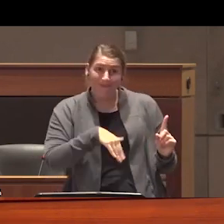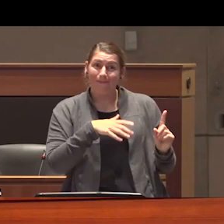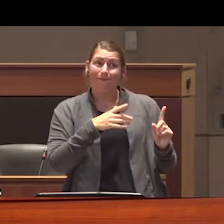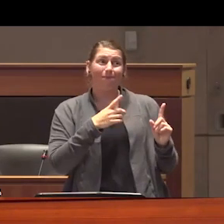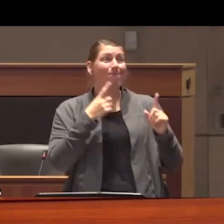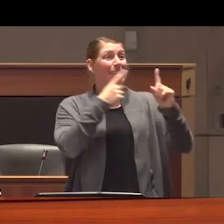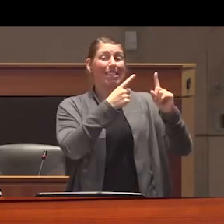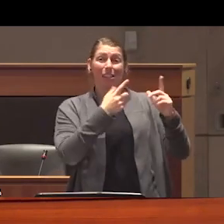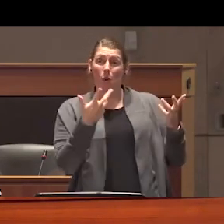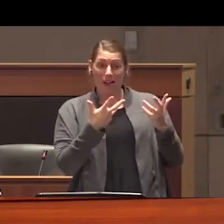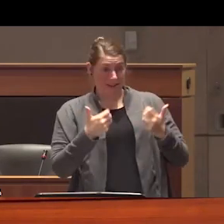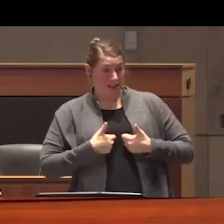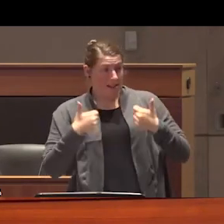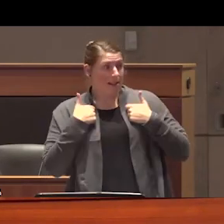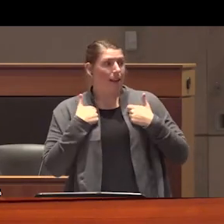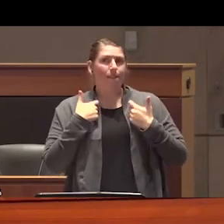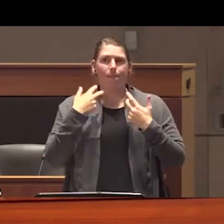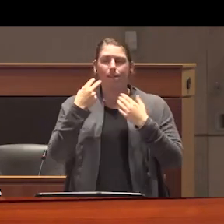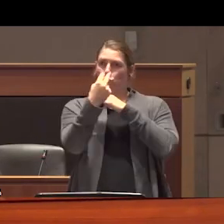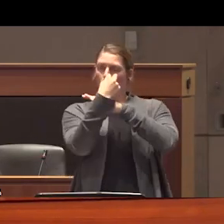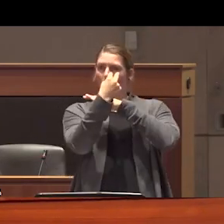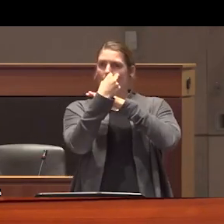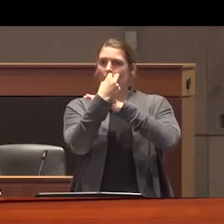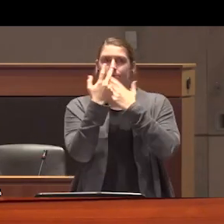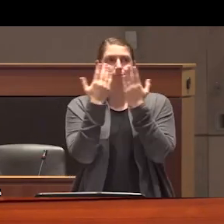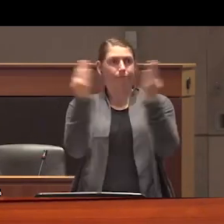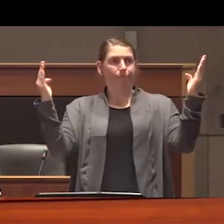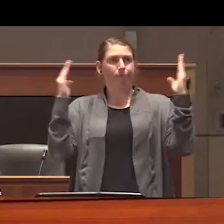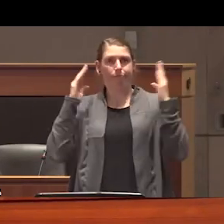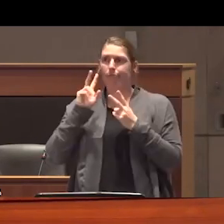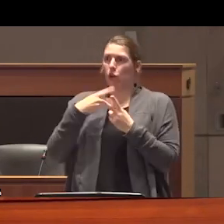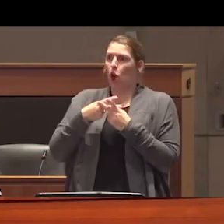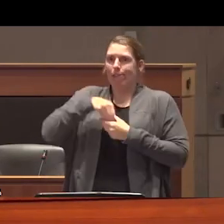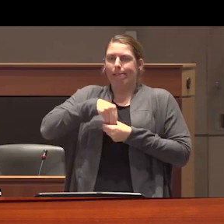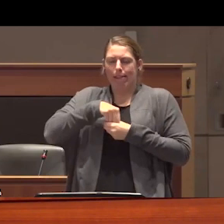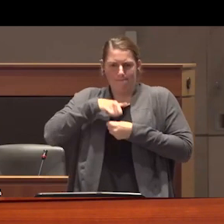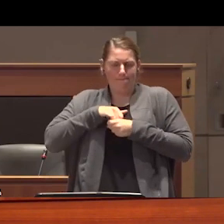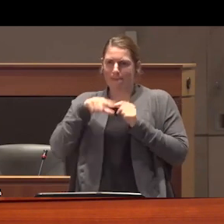a life where I'm under constant supervision within the walls of a locked institution others have been